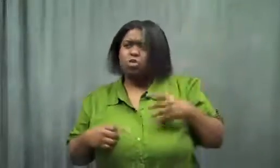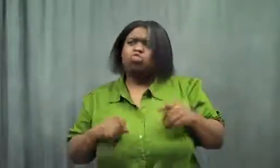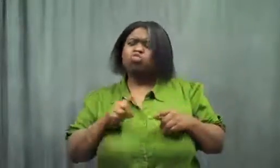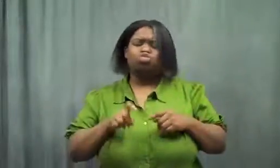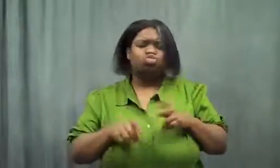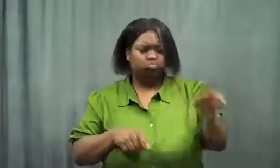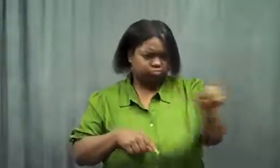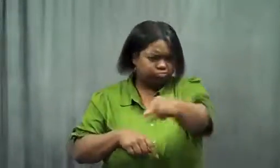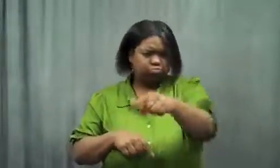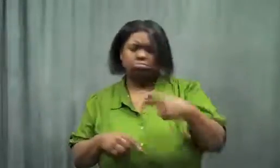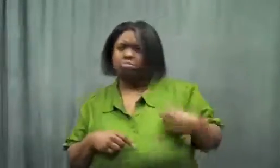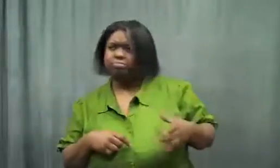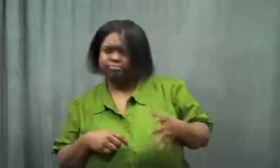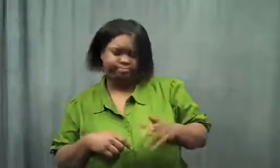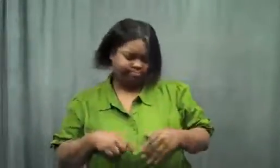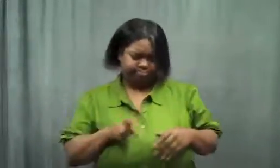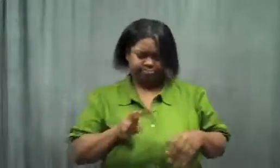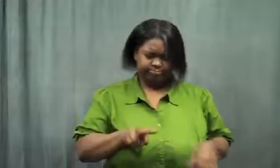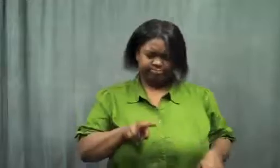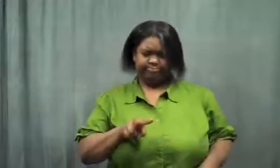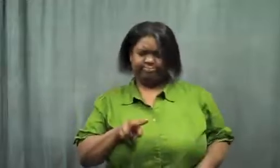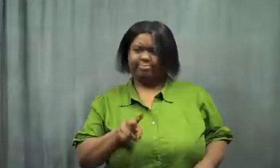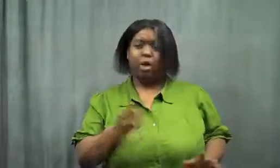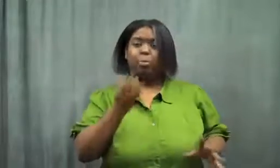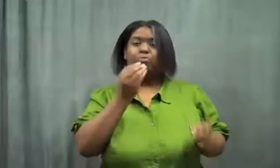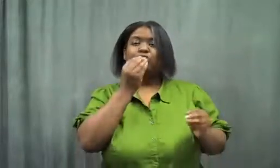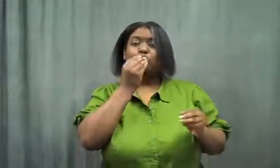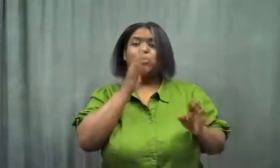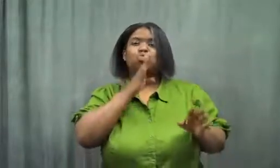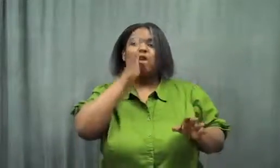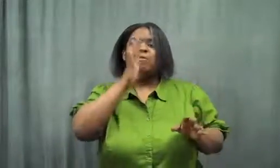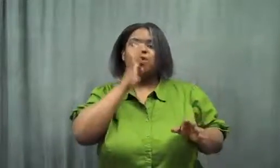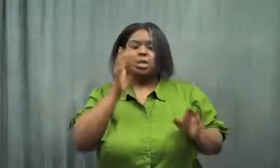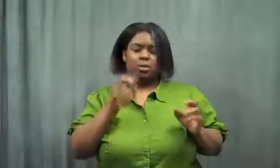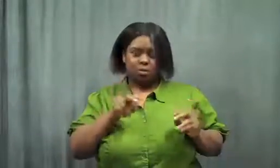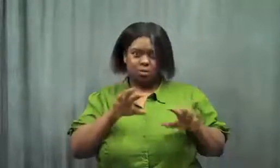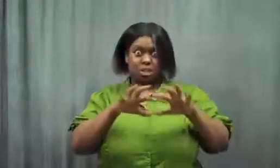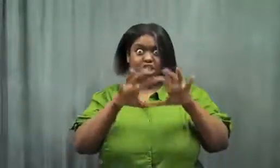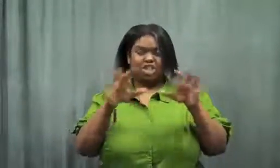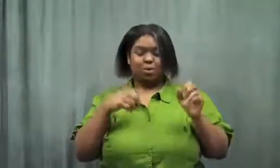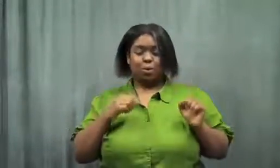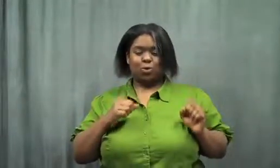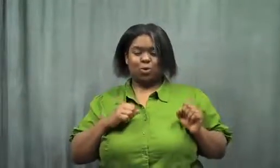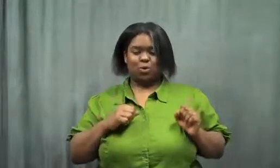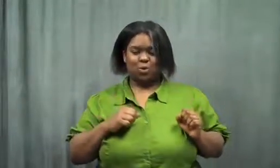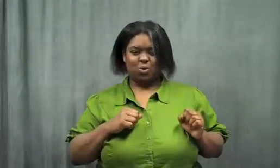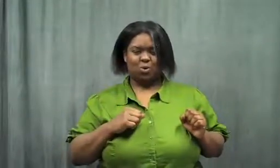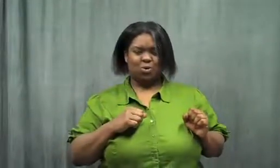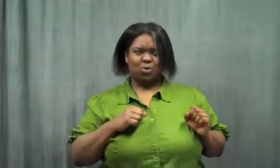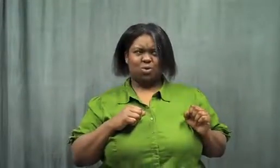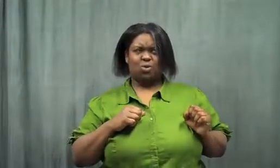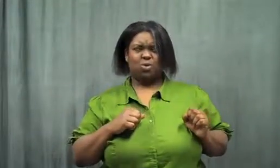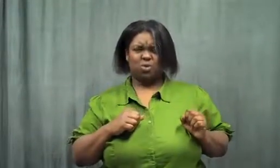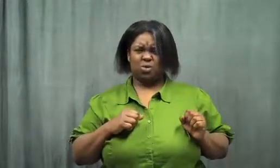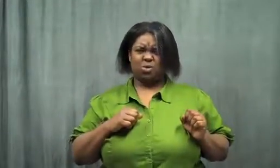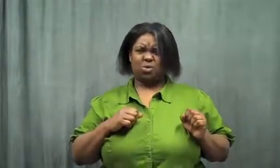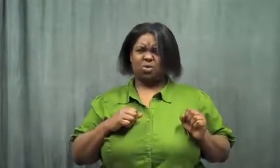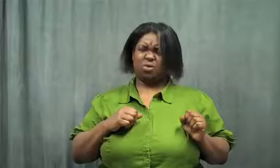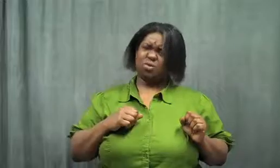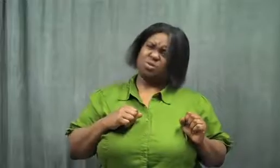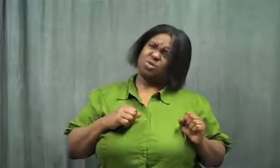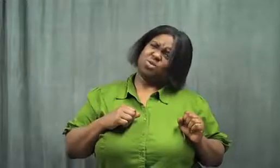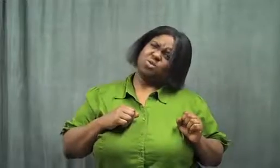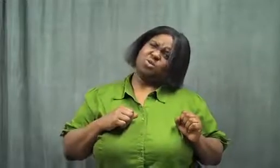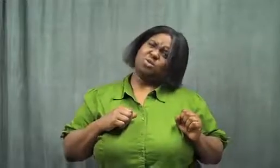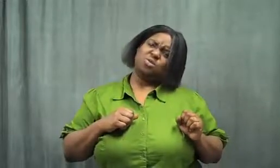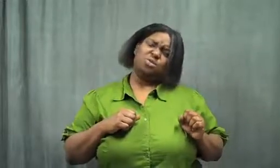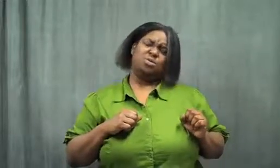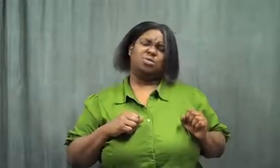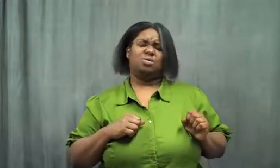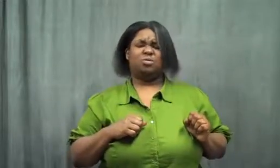I sat down to a nice breakfast. But....